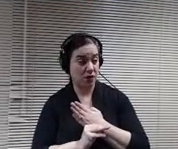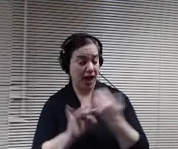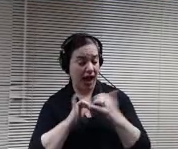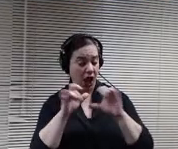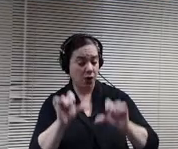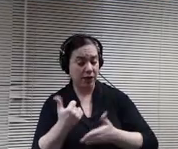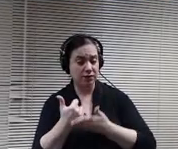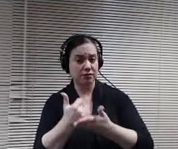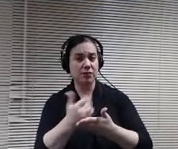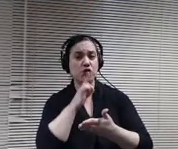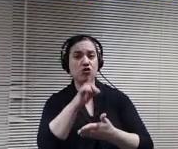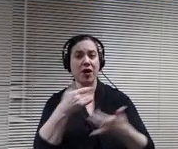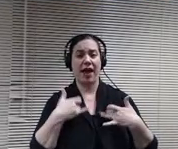the right families. Great.